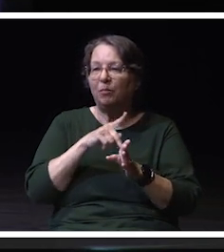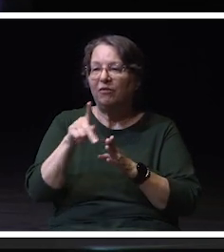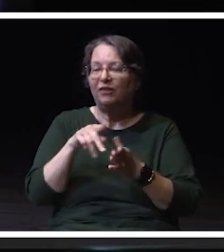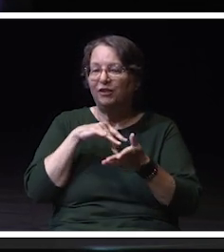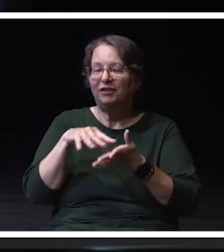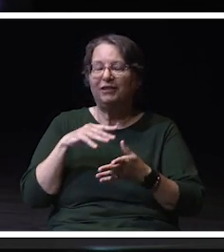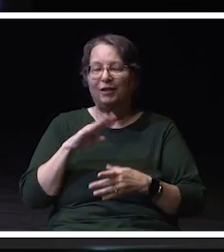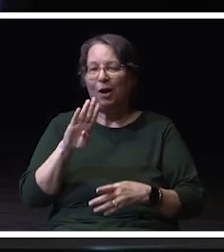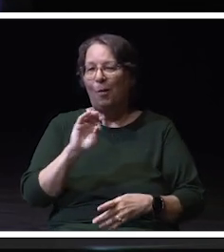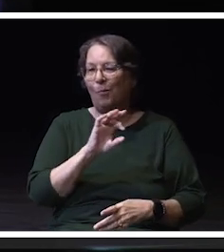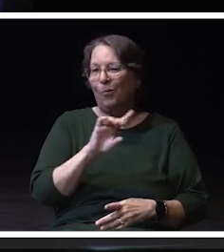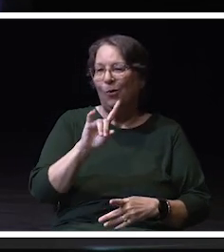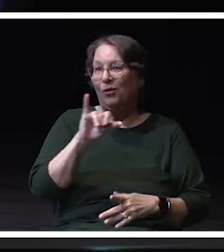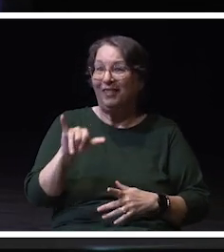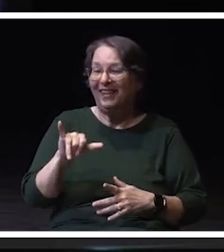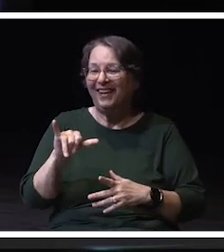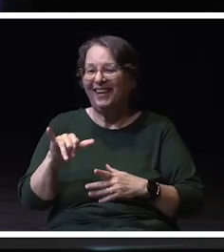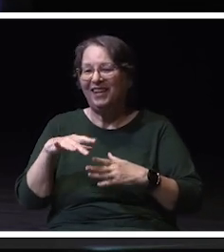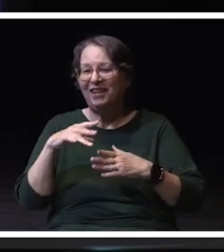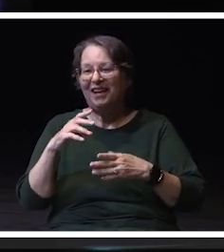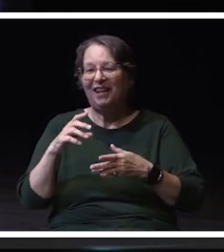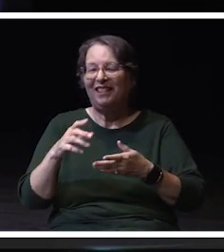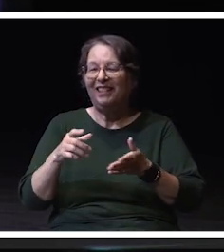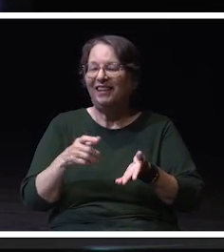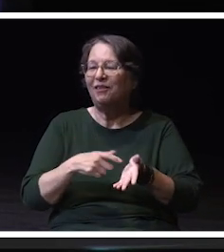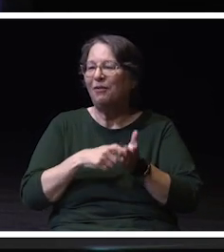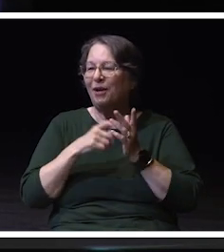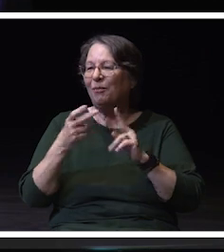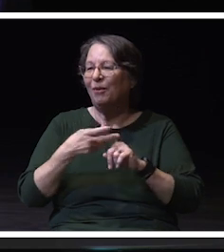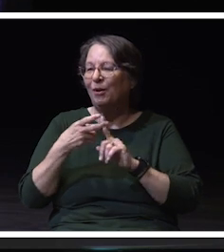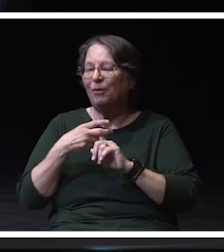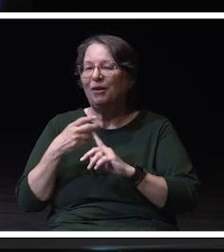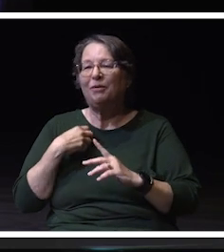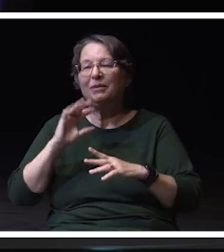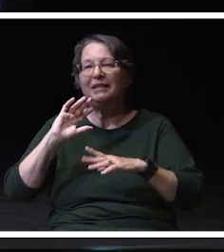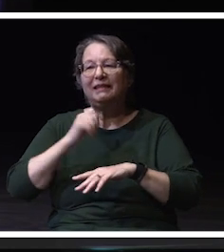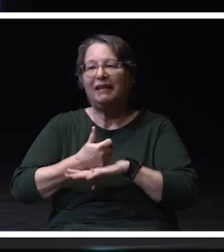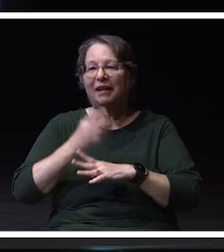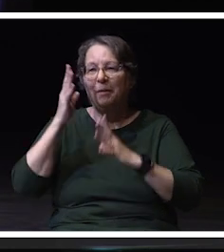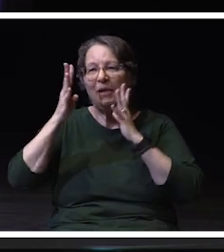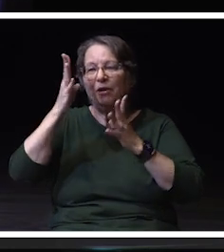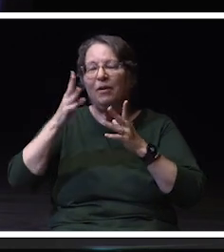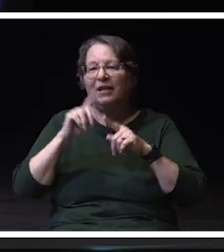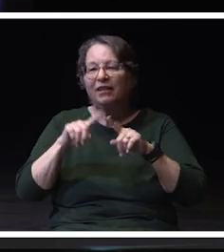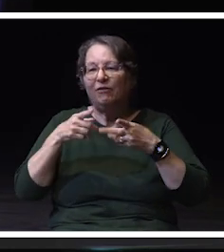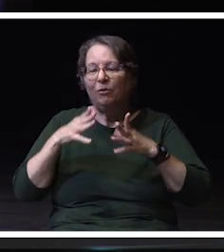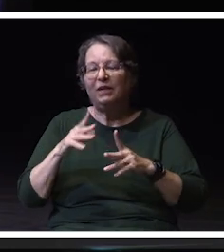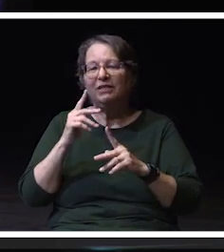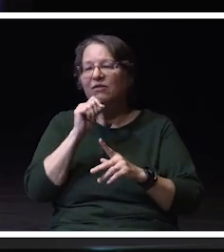leaning into recruitment with the creation of innovative pathways for nontraditional students.